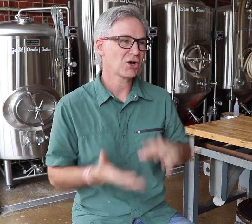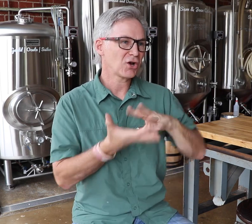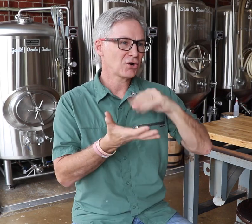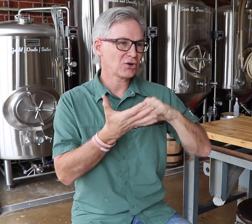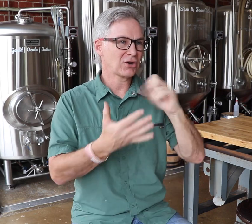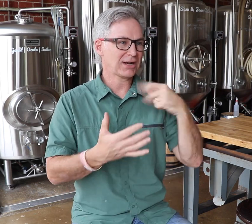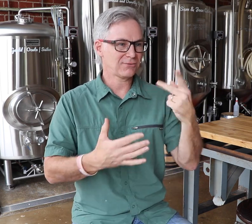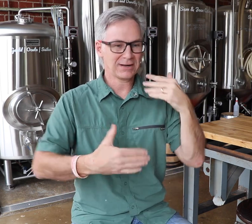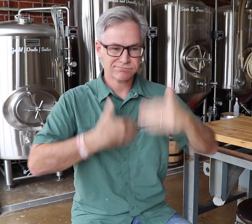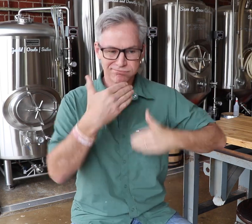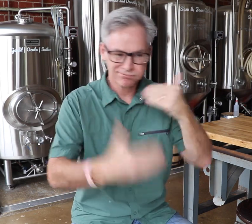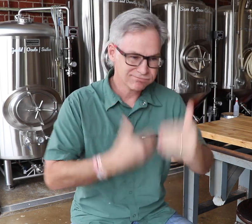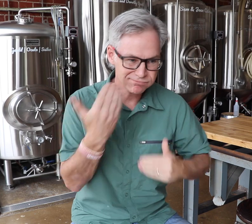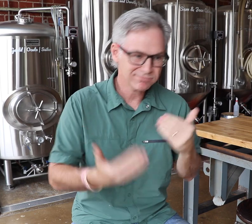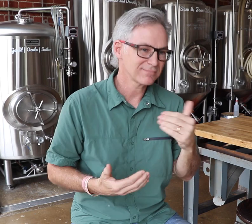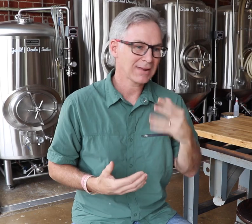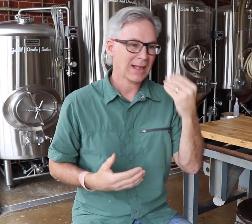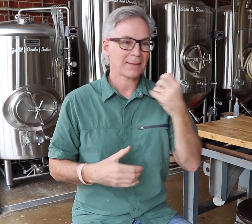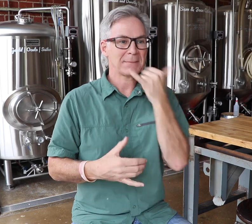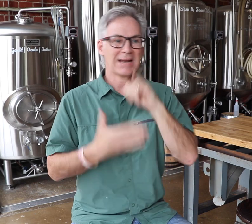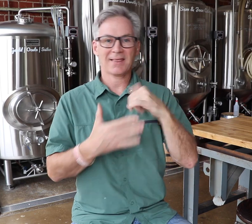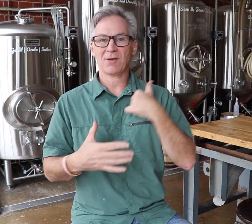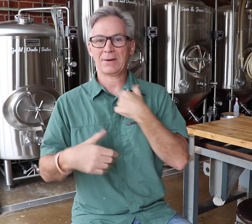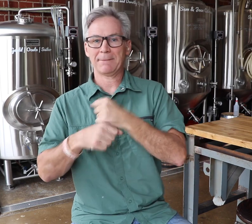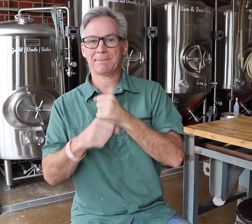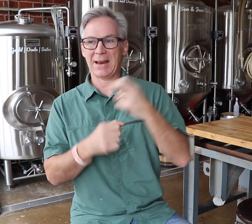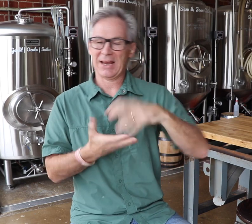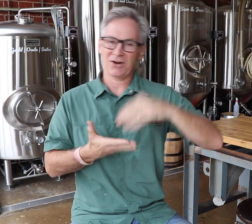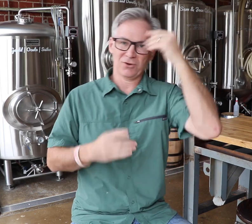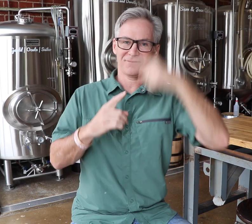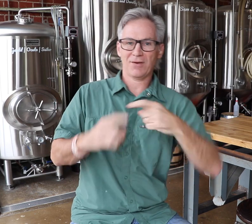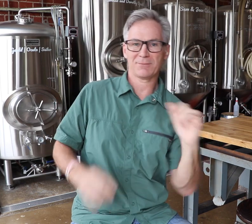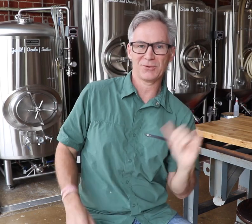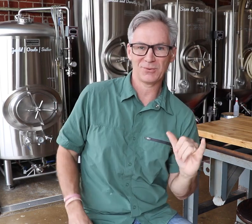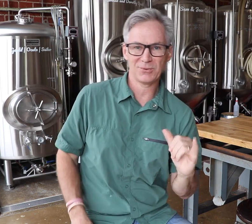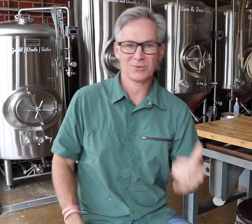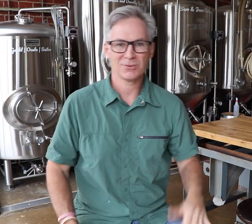He learns from the mistakes we made.